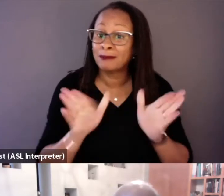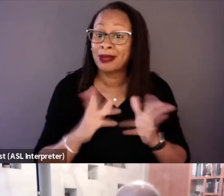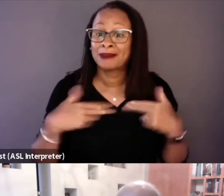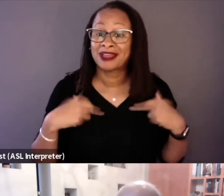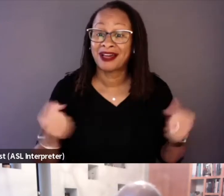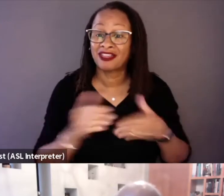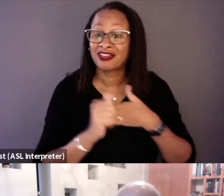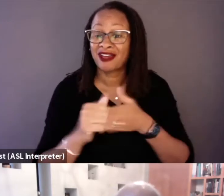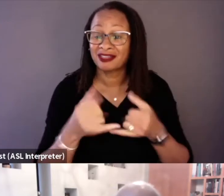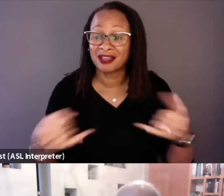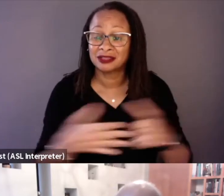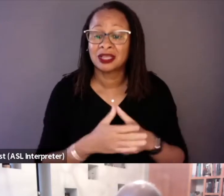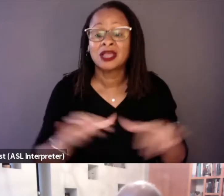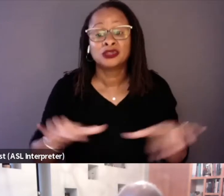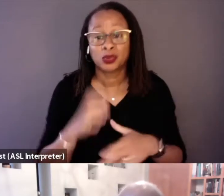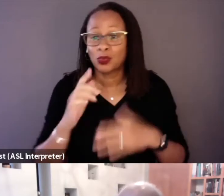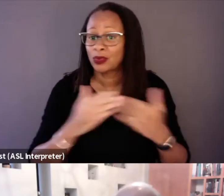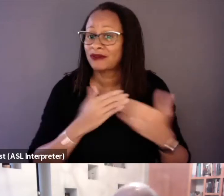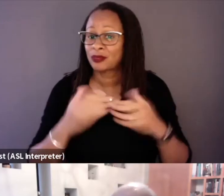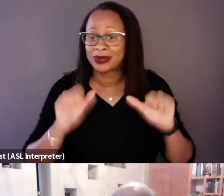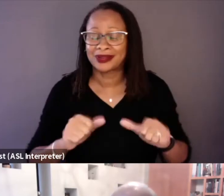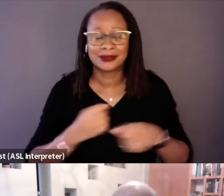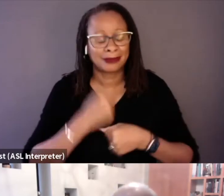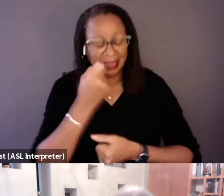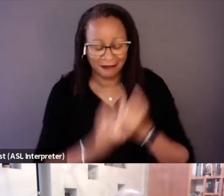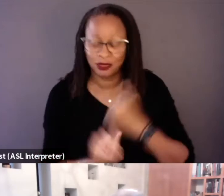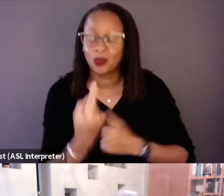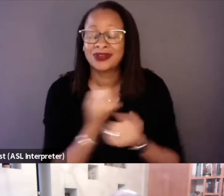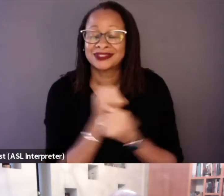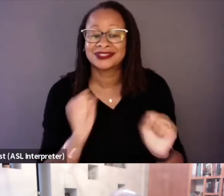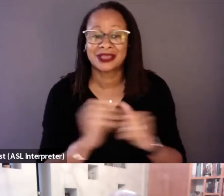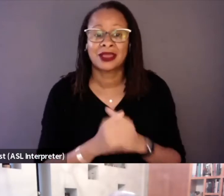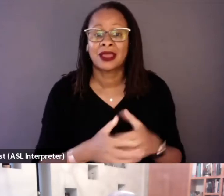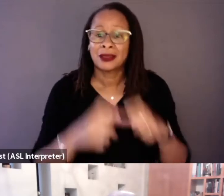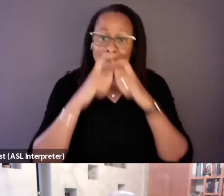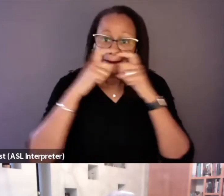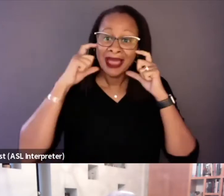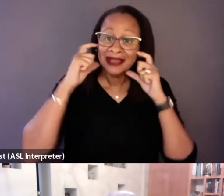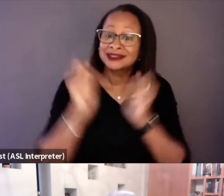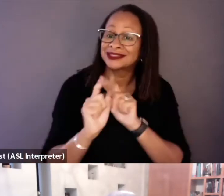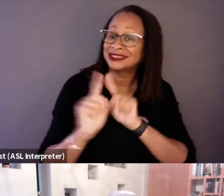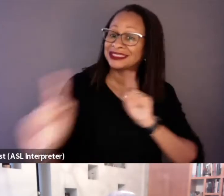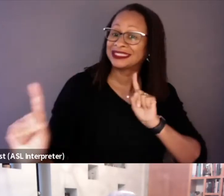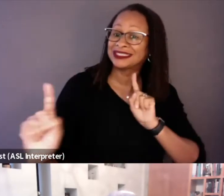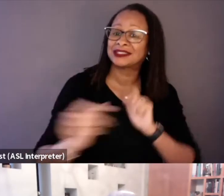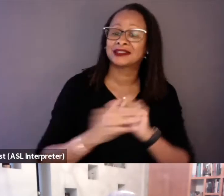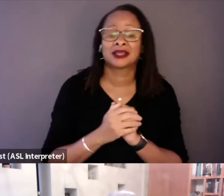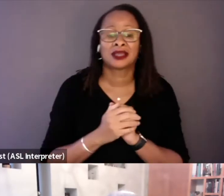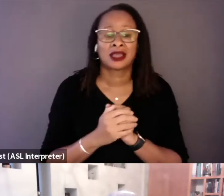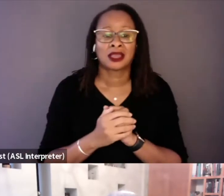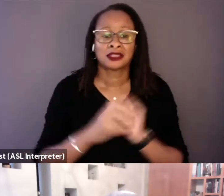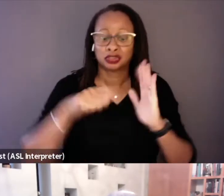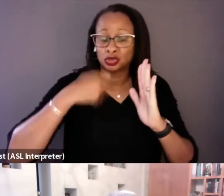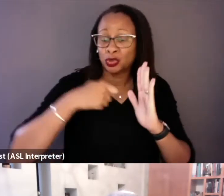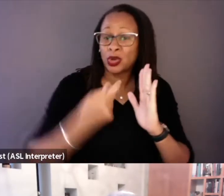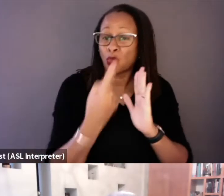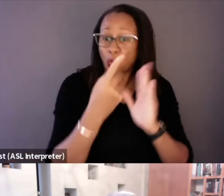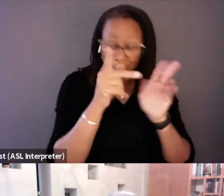doing what we could to make everybody safe, masking, distancing, shooting maybe one person in a location